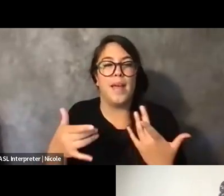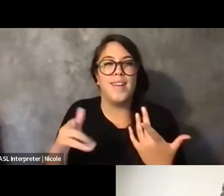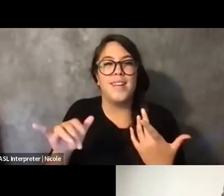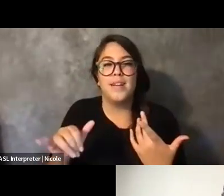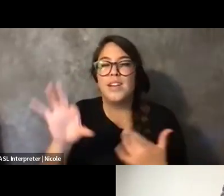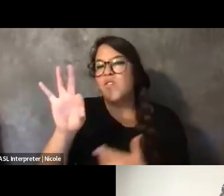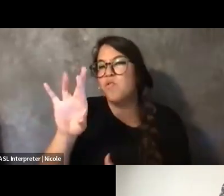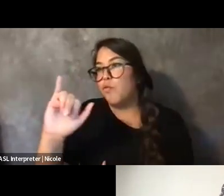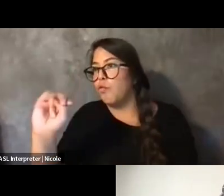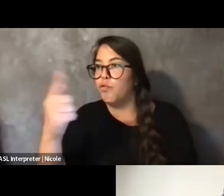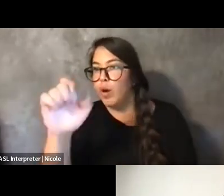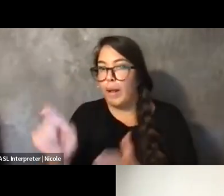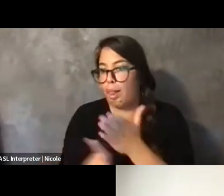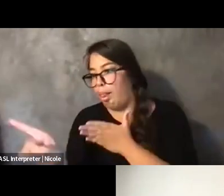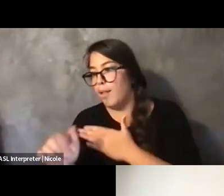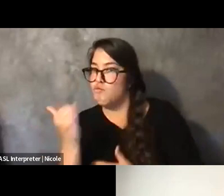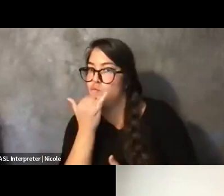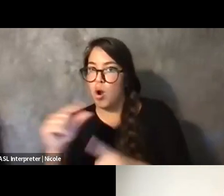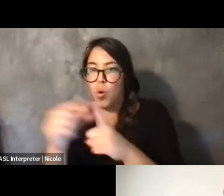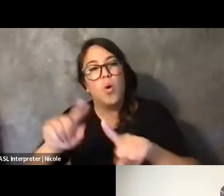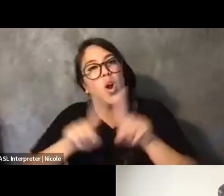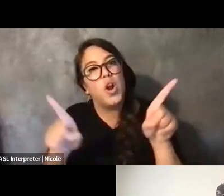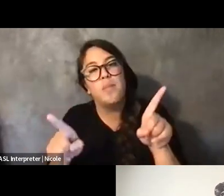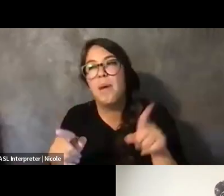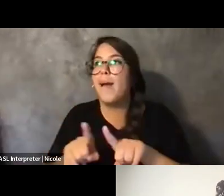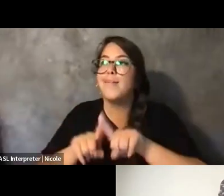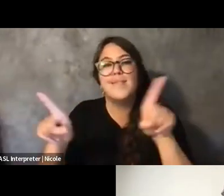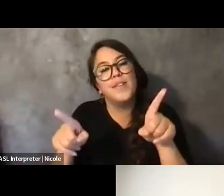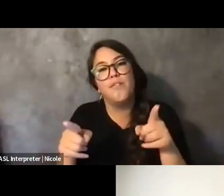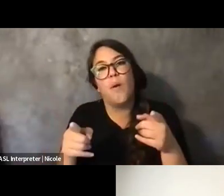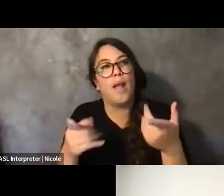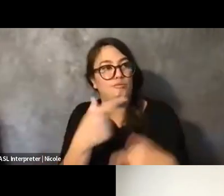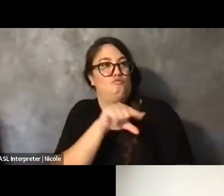but you know those like -- those things that allow you to check the boxes without being exploited it.